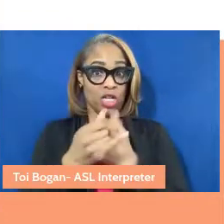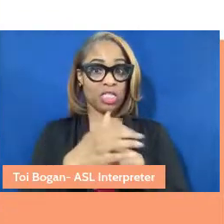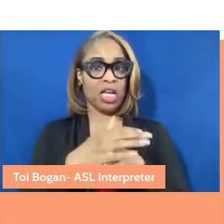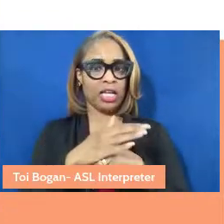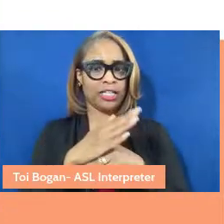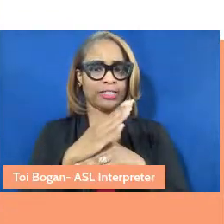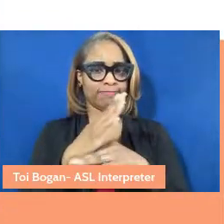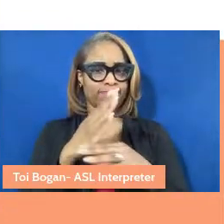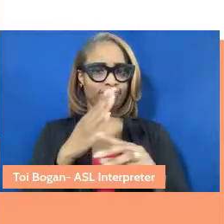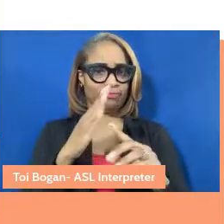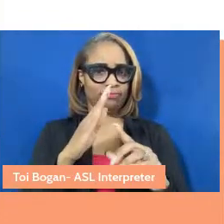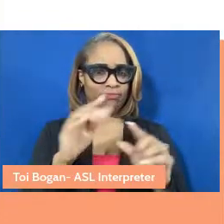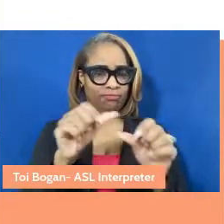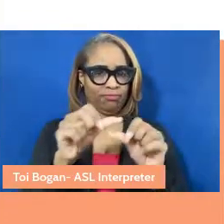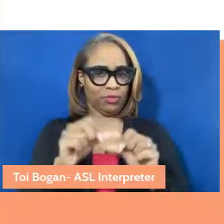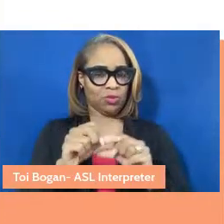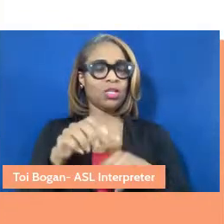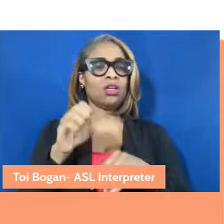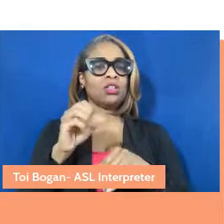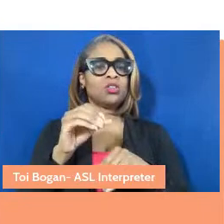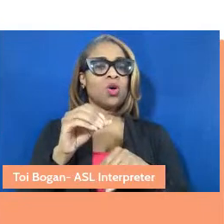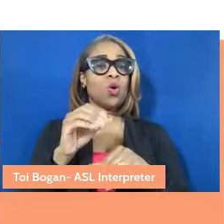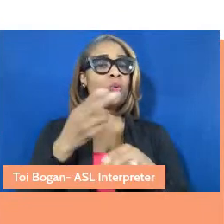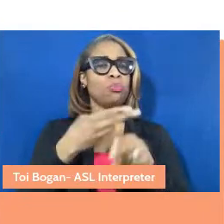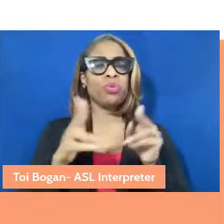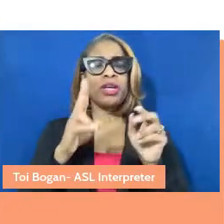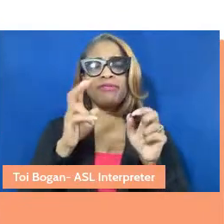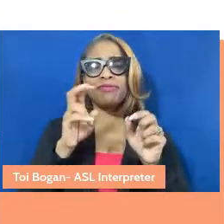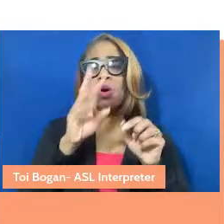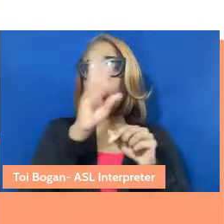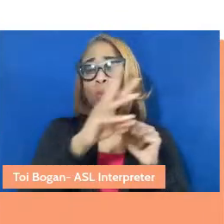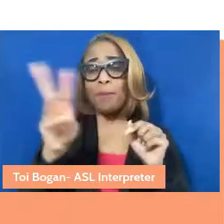website-guided tour before we get into our panel today.